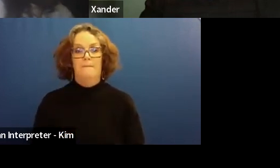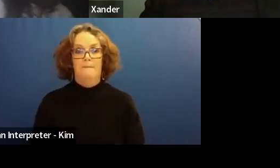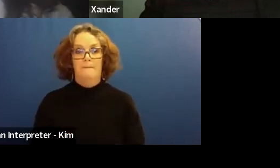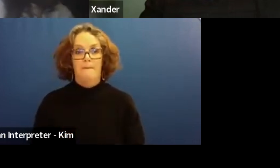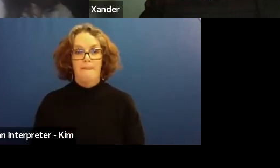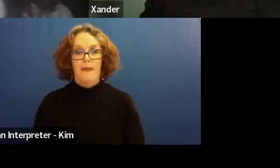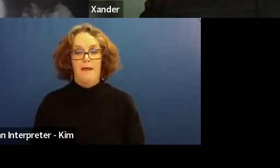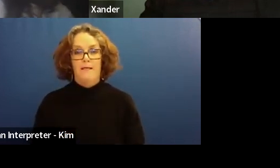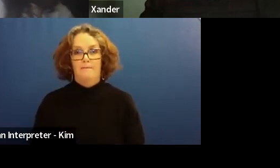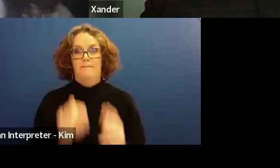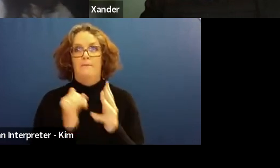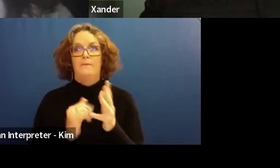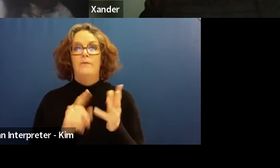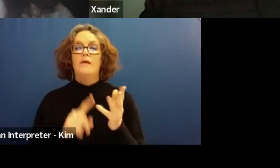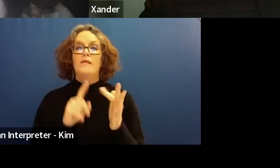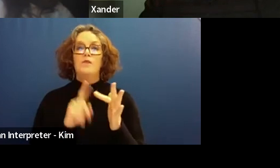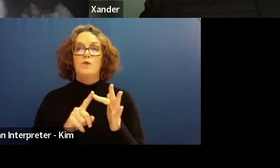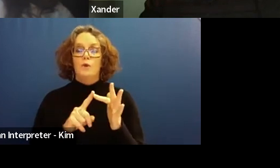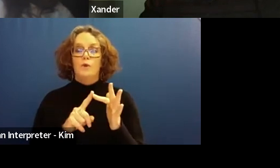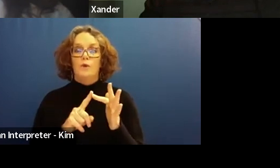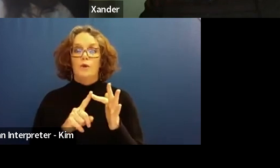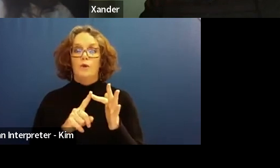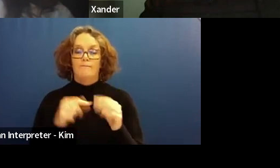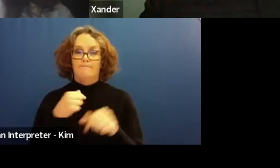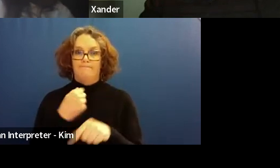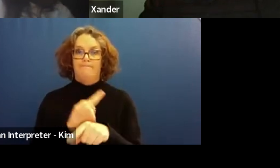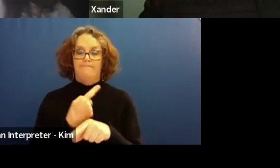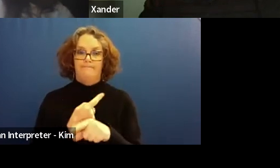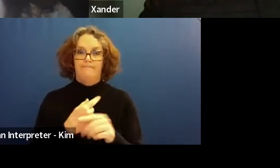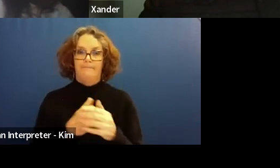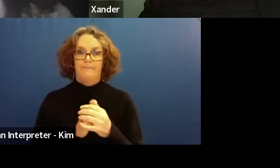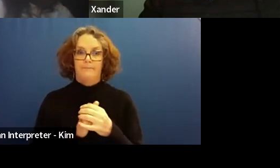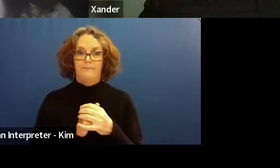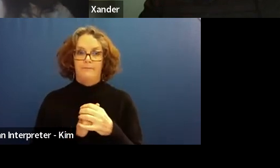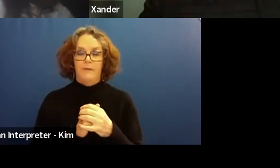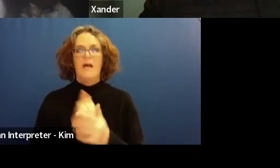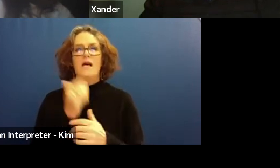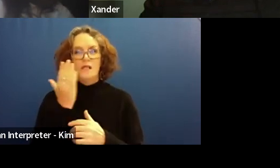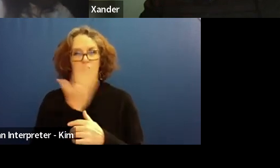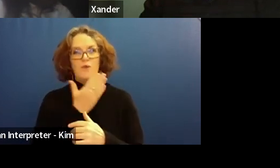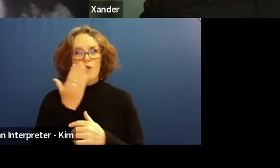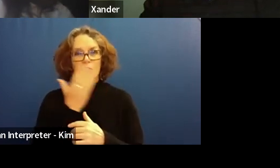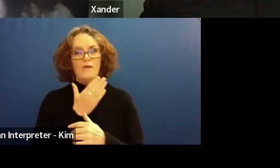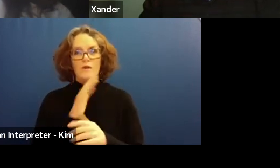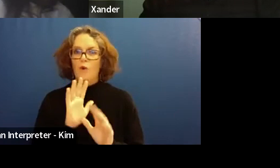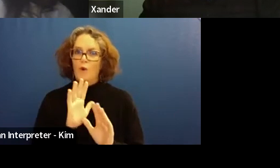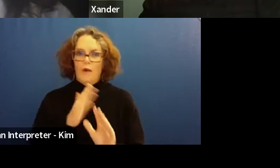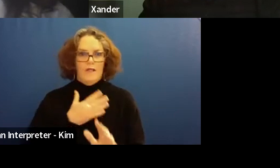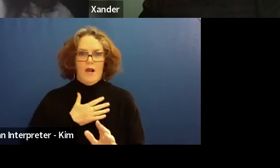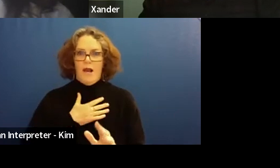I think it's fair to say that schools. So, one of the most risk adverse places that you'll encounter.